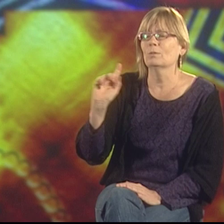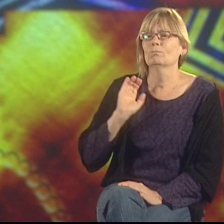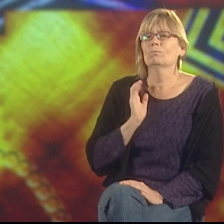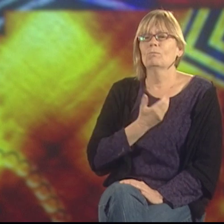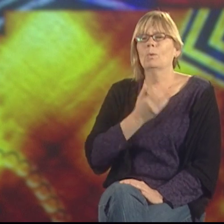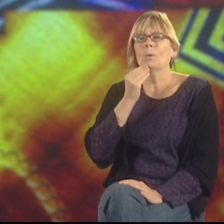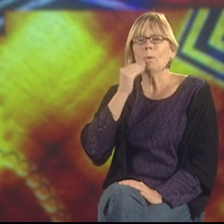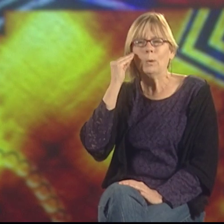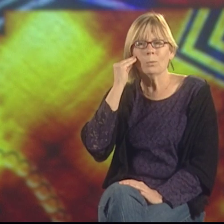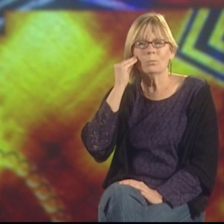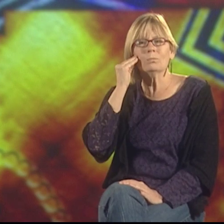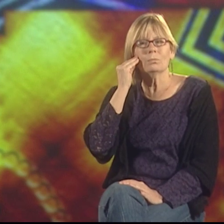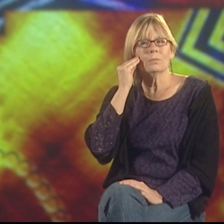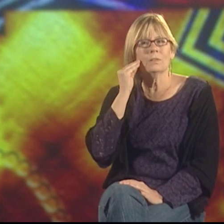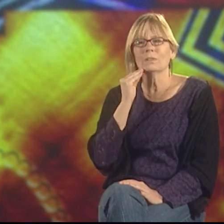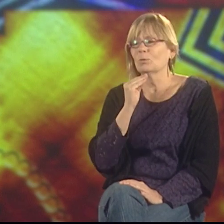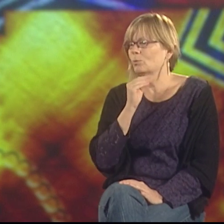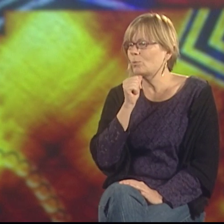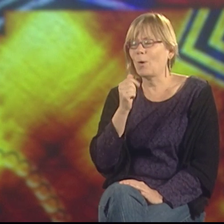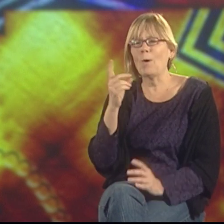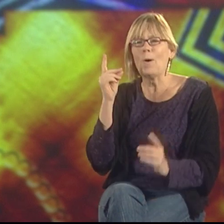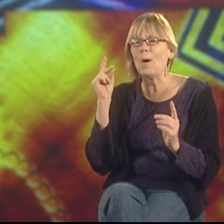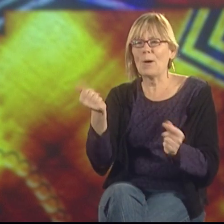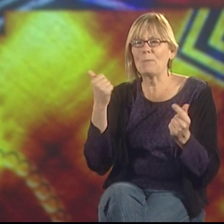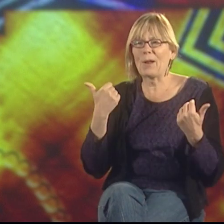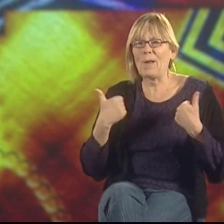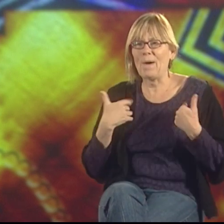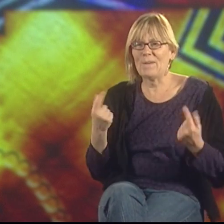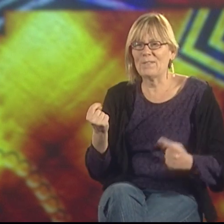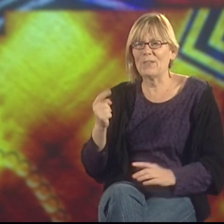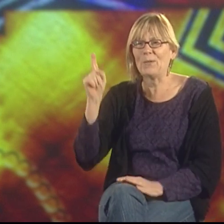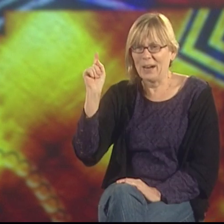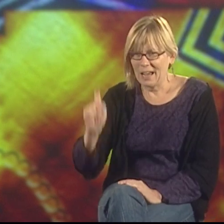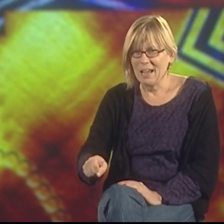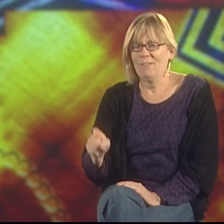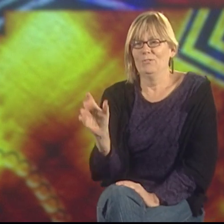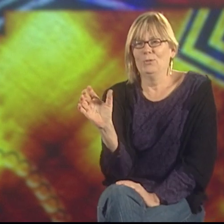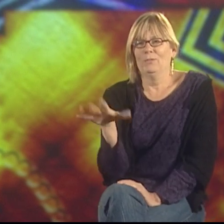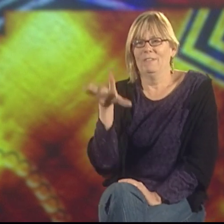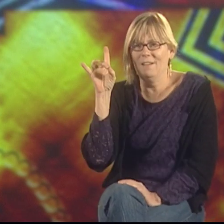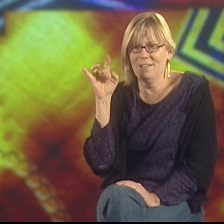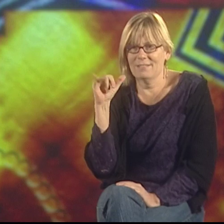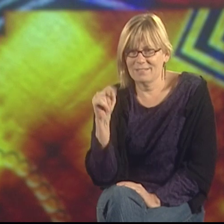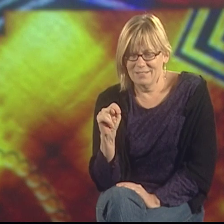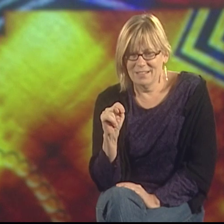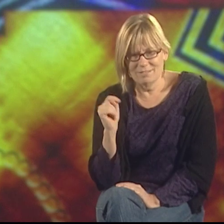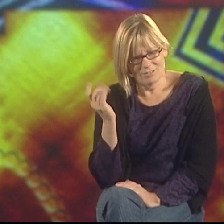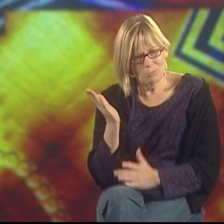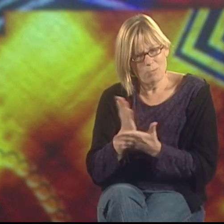Deaf people often wonder, "Where is my home?" We don't automatically have one, we have to find it,